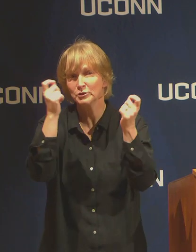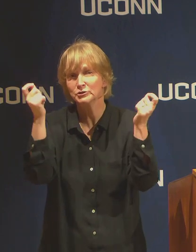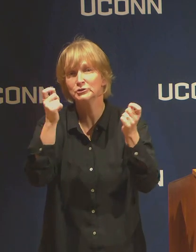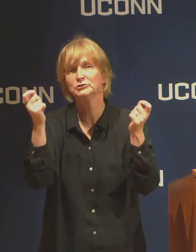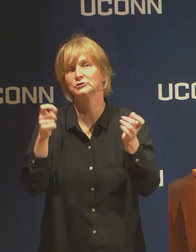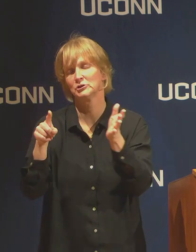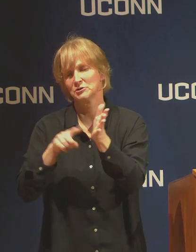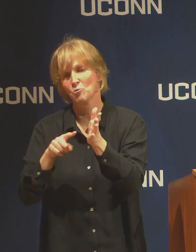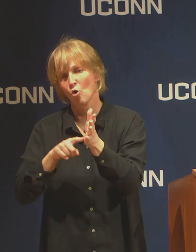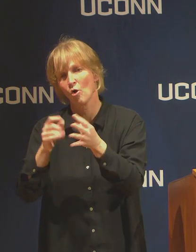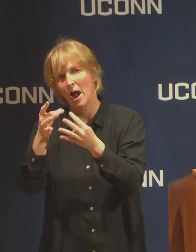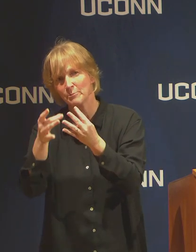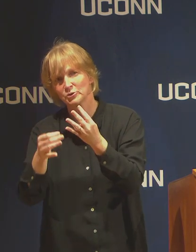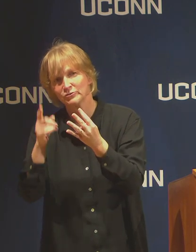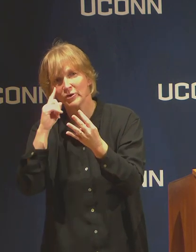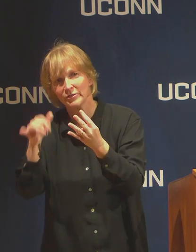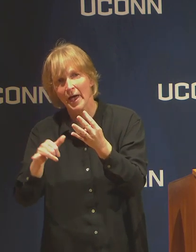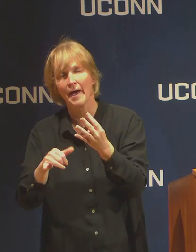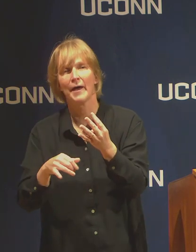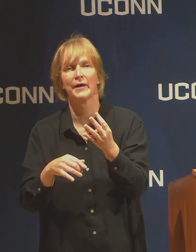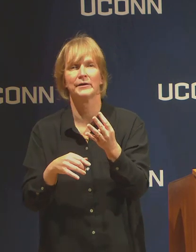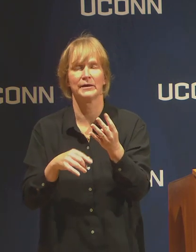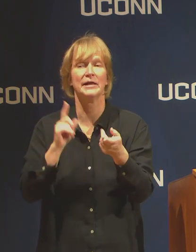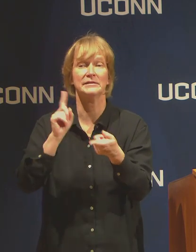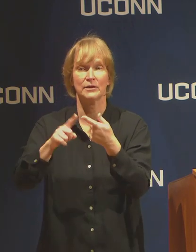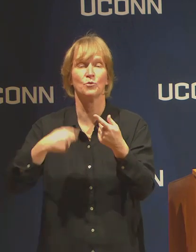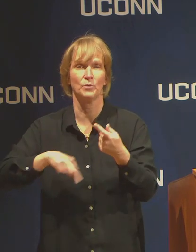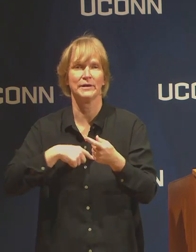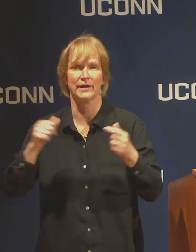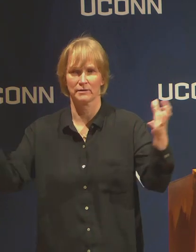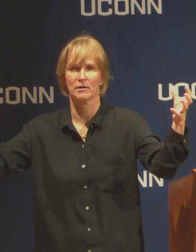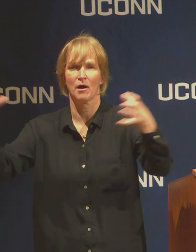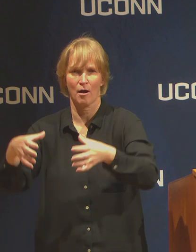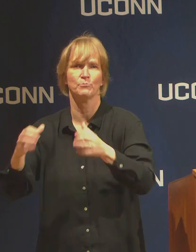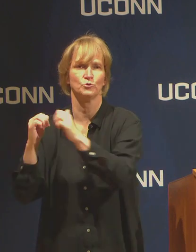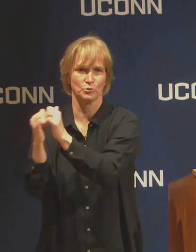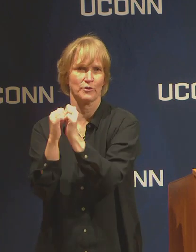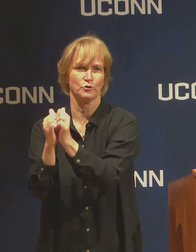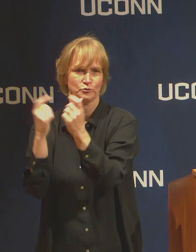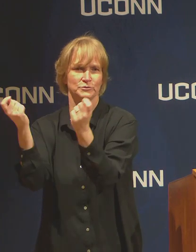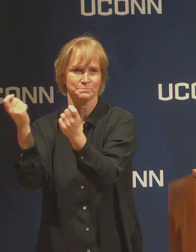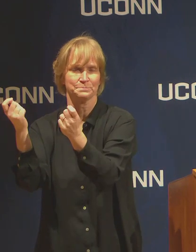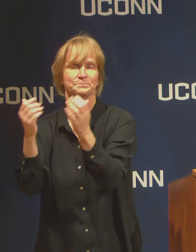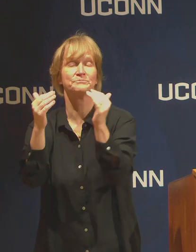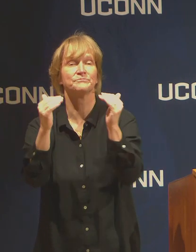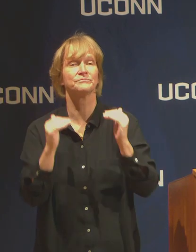a placeholder until we can do something like that. Another popular question that has come in